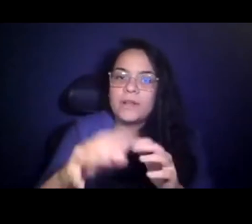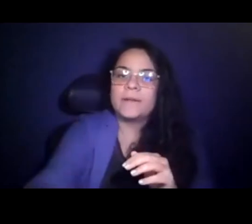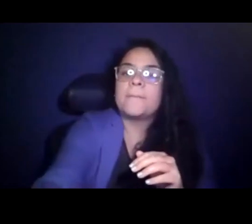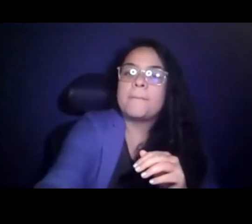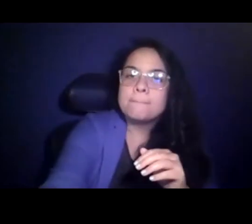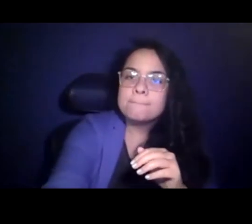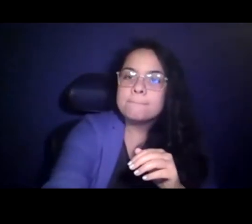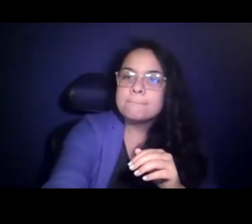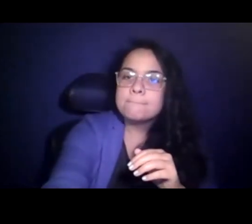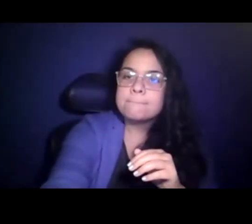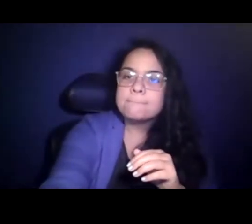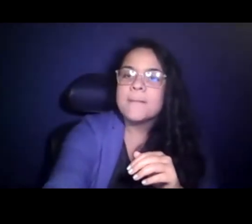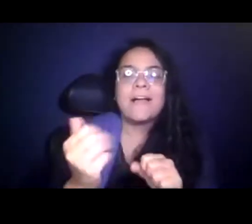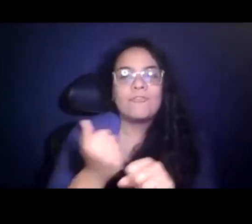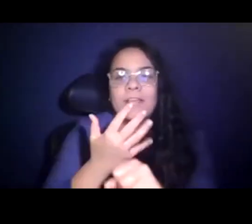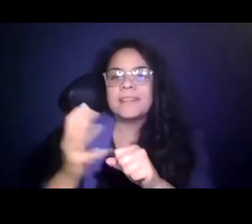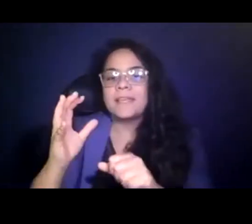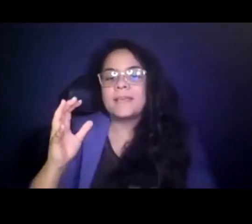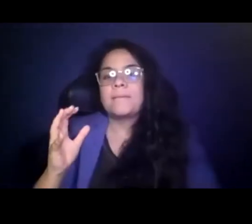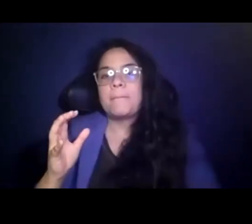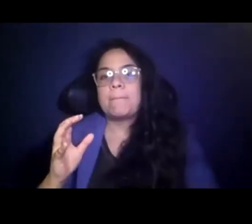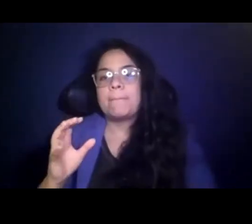point, the flexibility that they've helped us with,